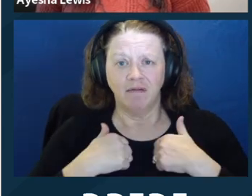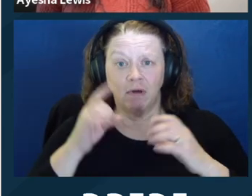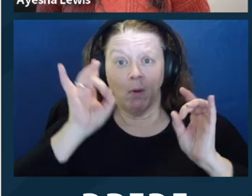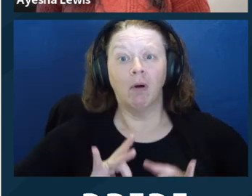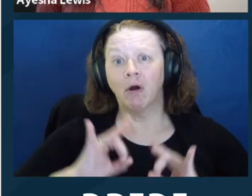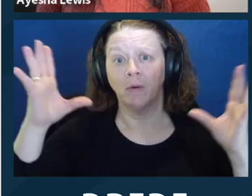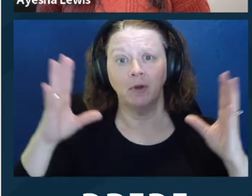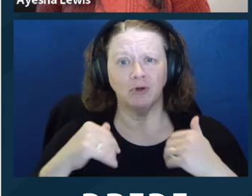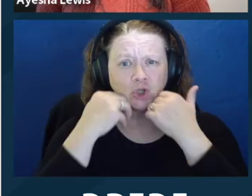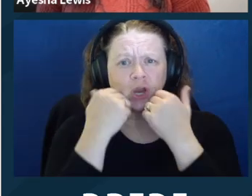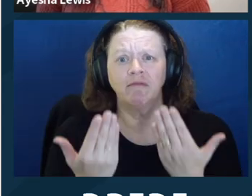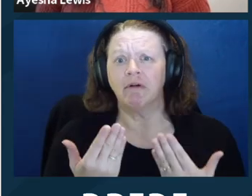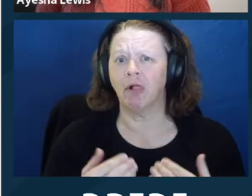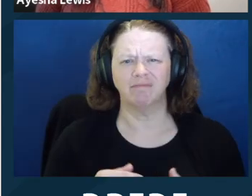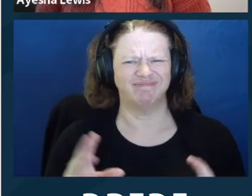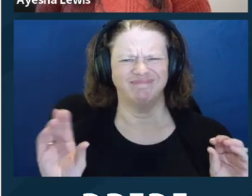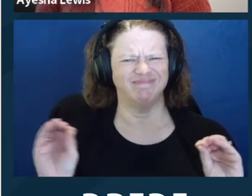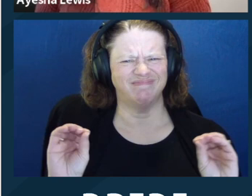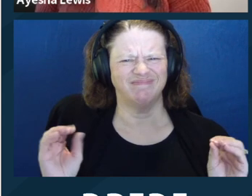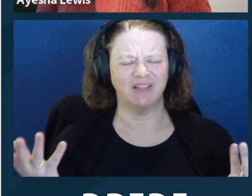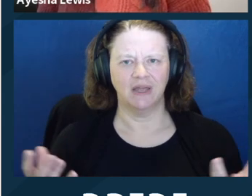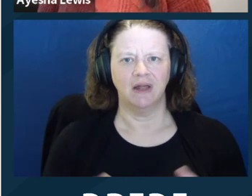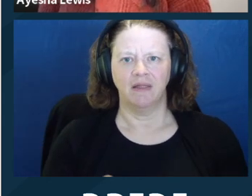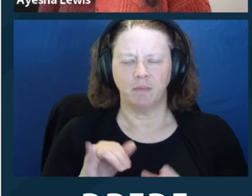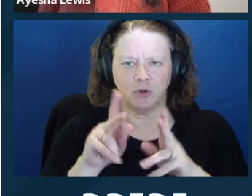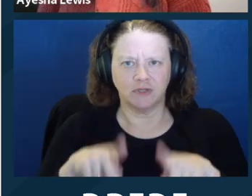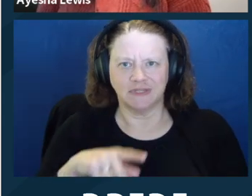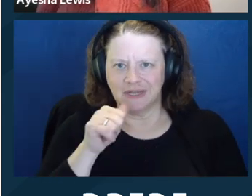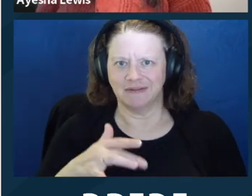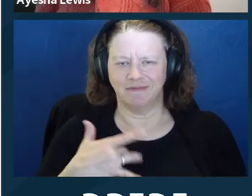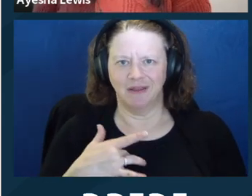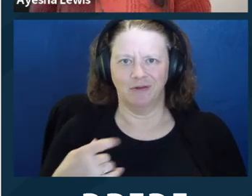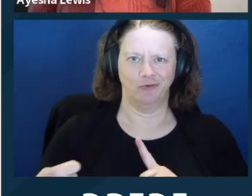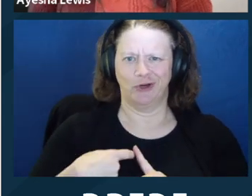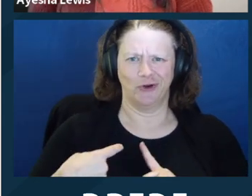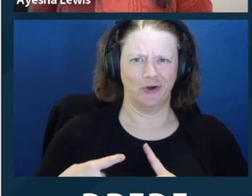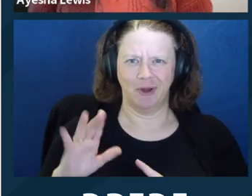you are, the better. So you want to avoid saying something like, I'm really sorry to